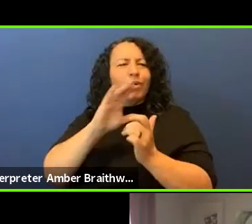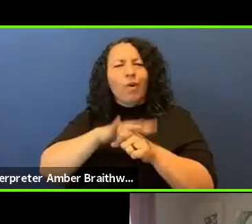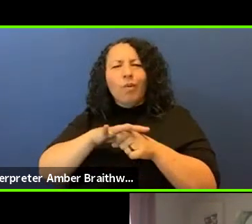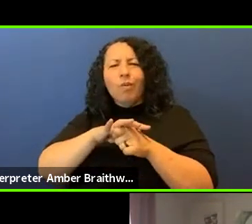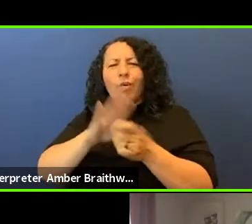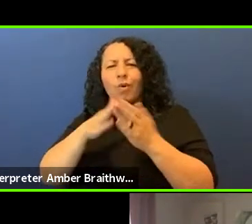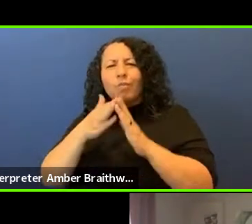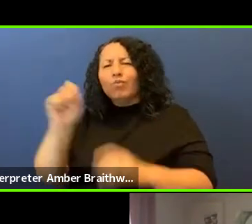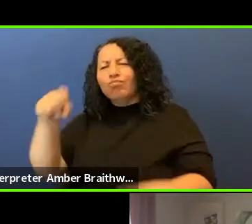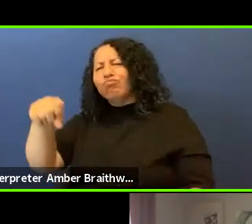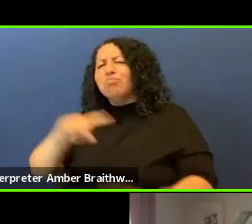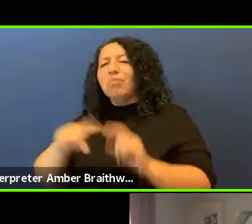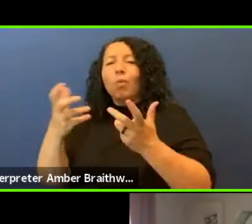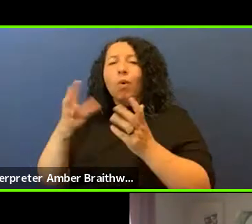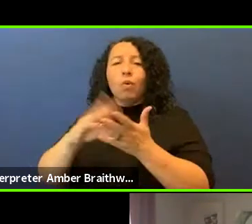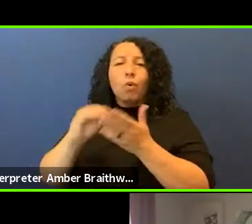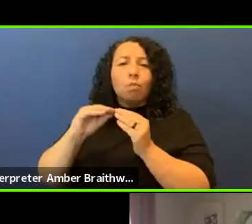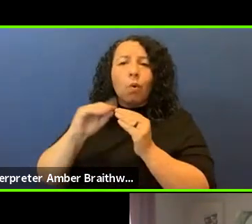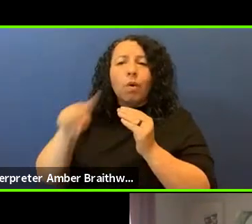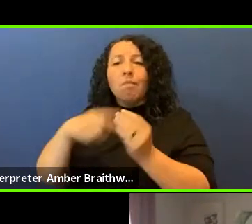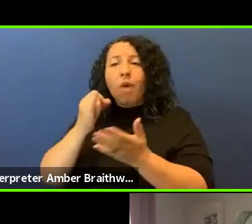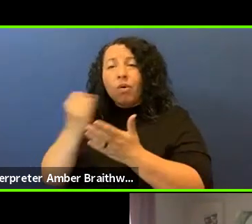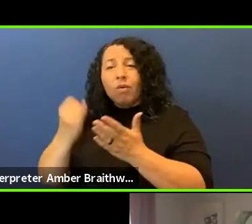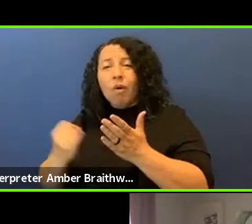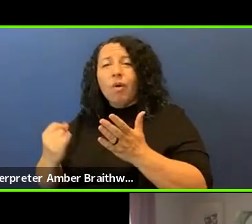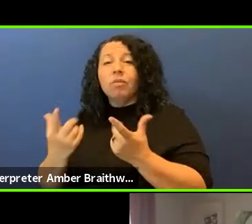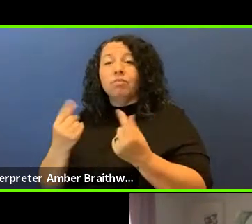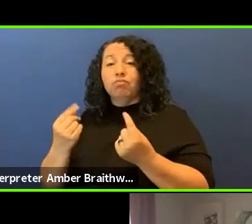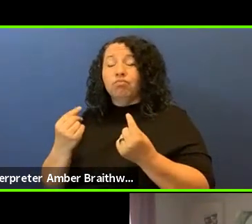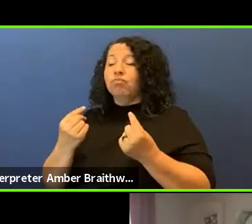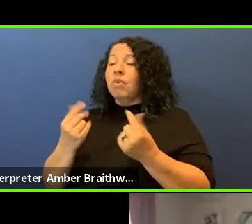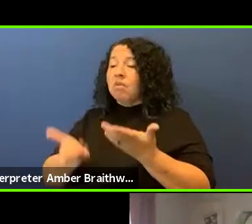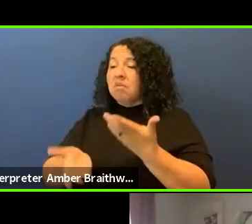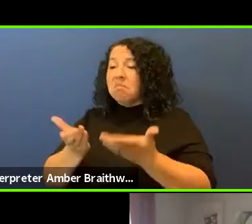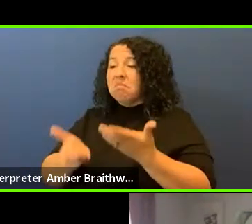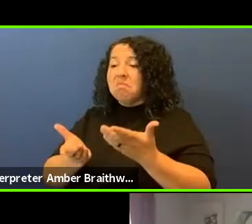about art, you might have an inner tribal conversation